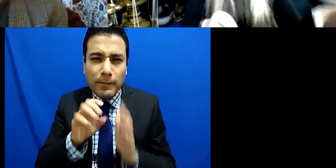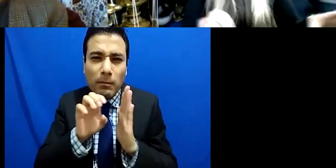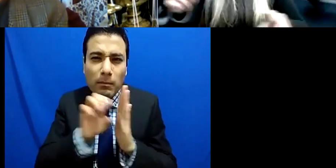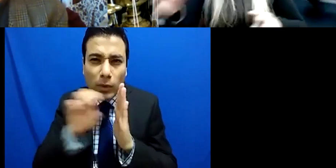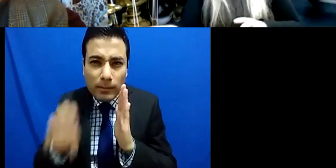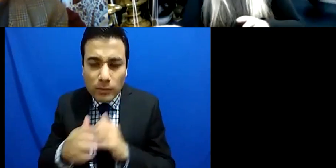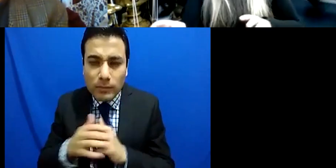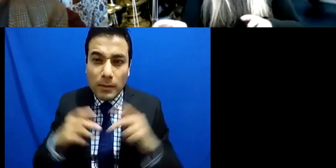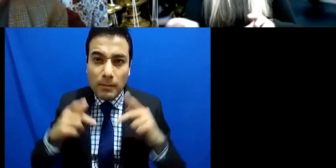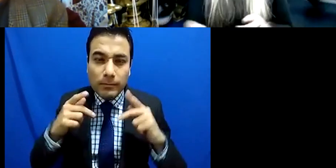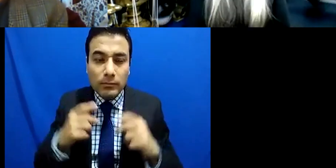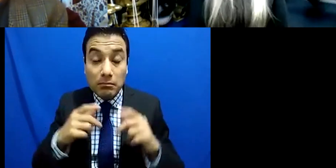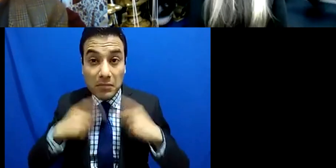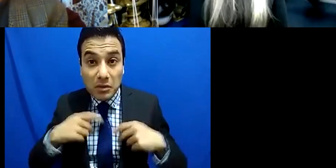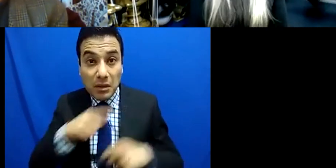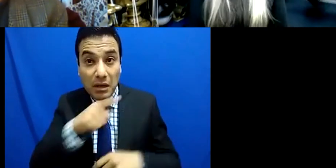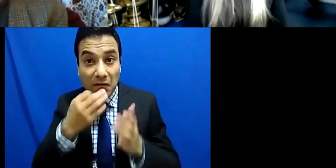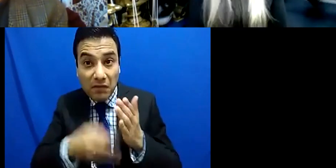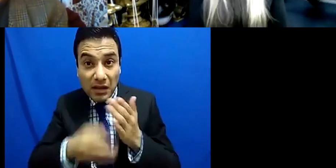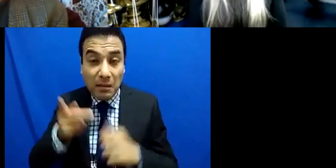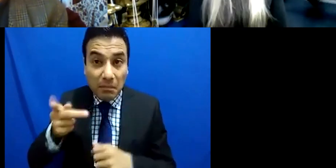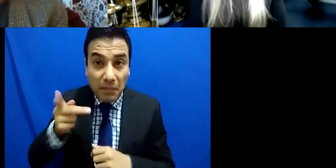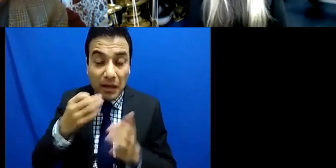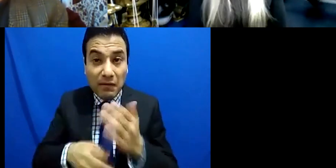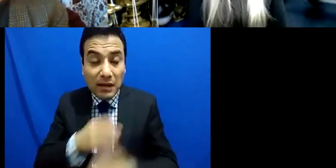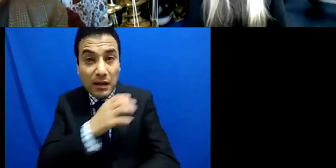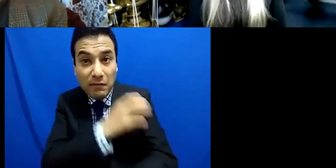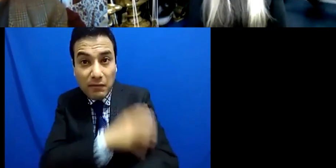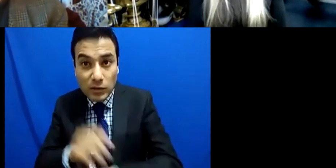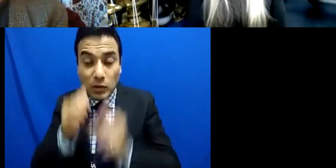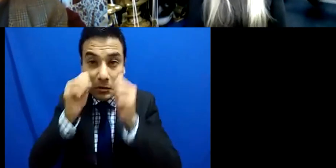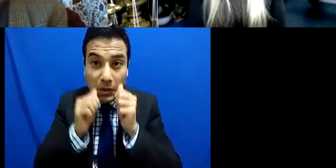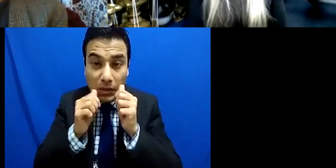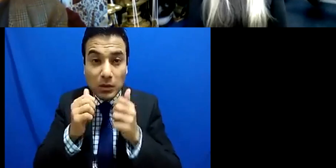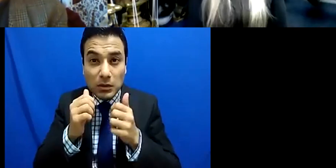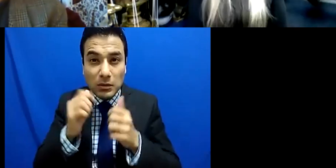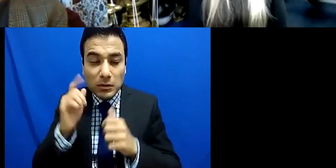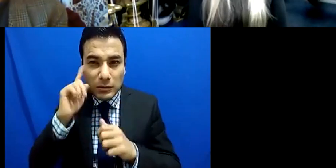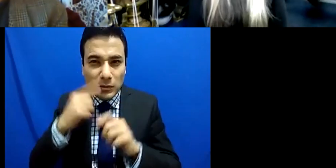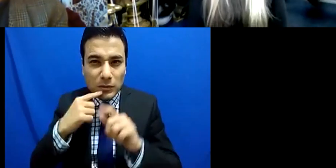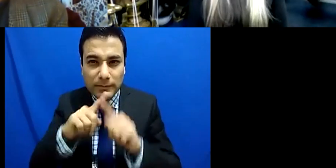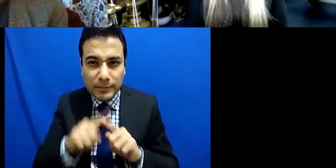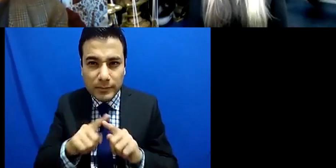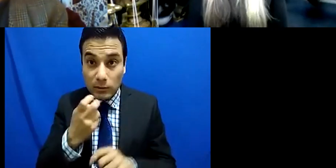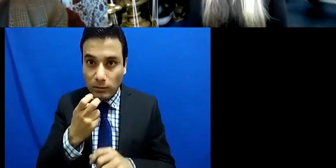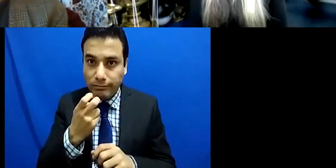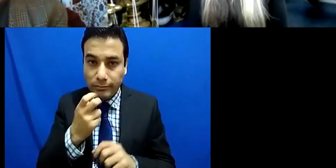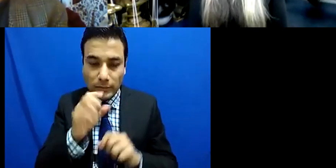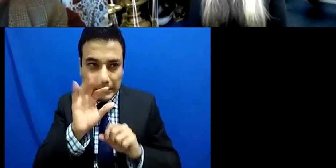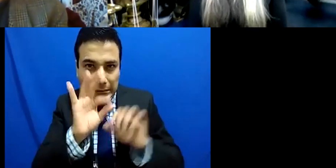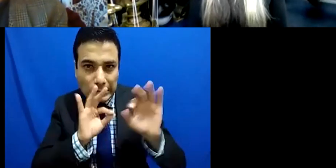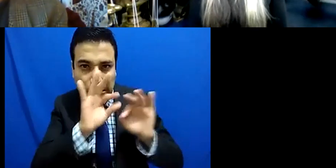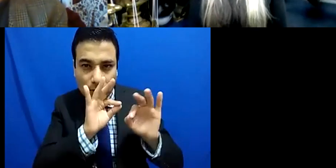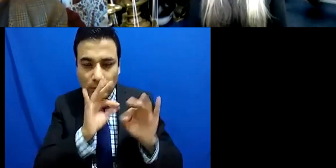this that, this is a really dangerous dangerous situation to be in and, you know we have seen